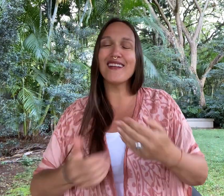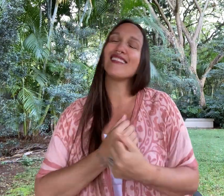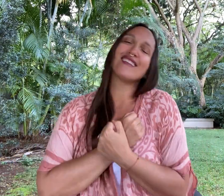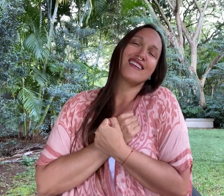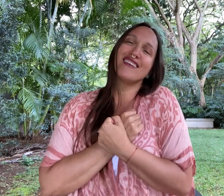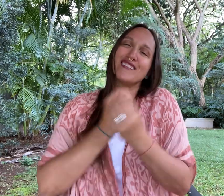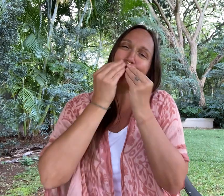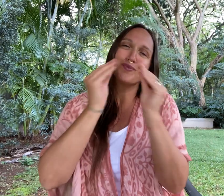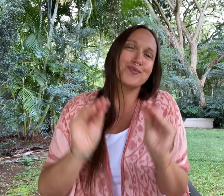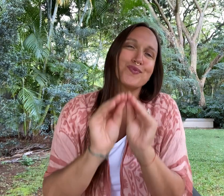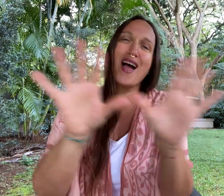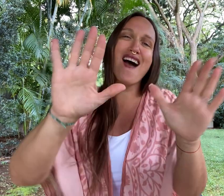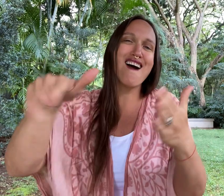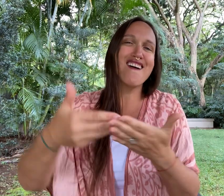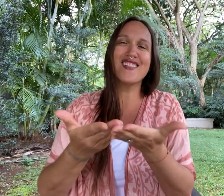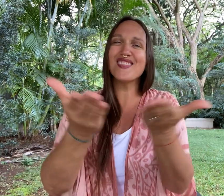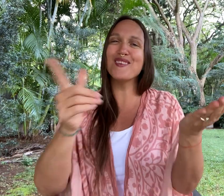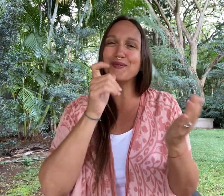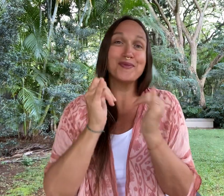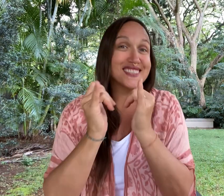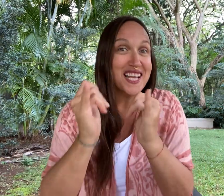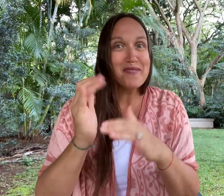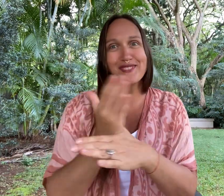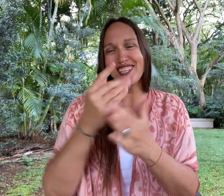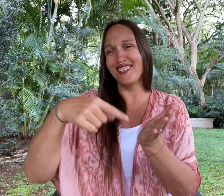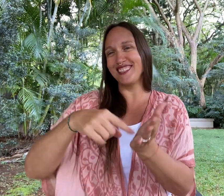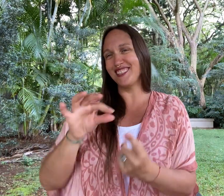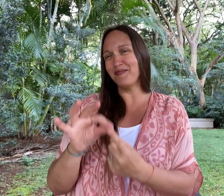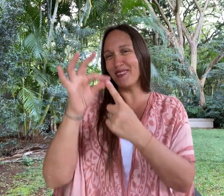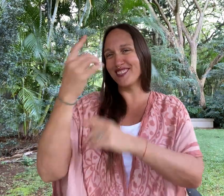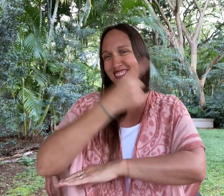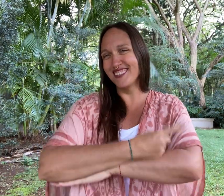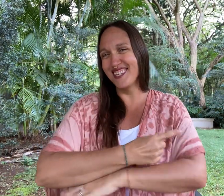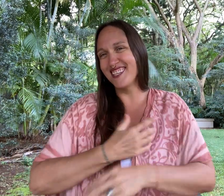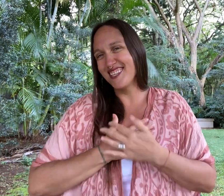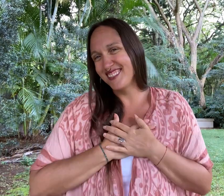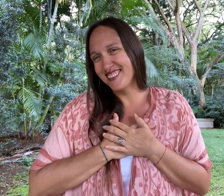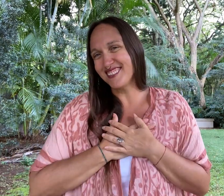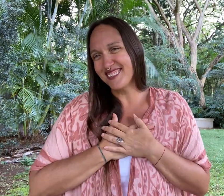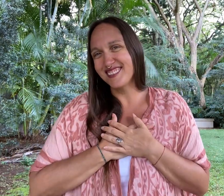Sending love to those who also share this special day!